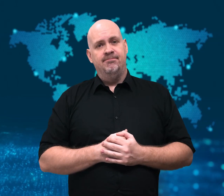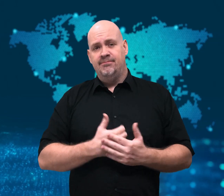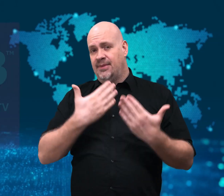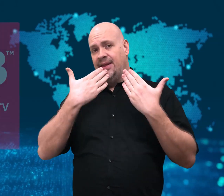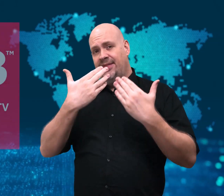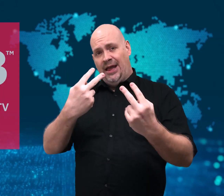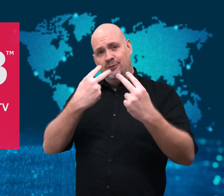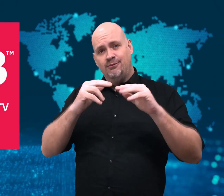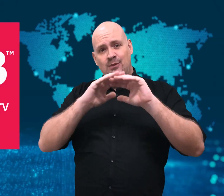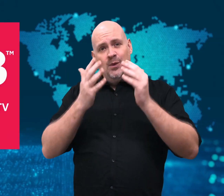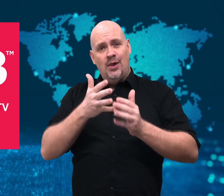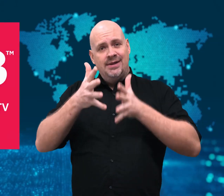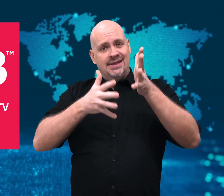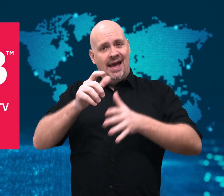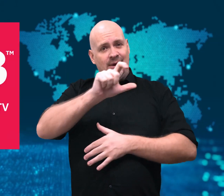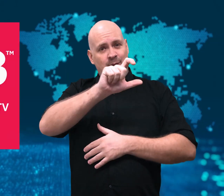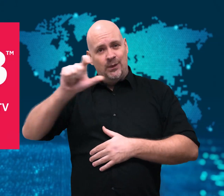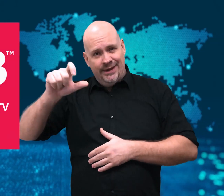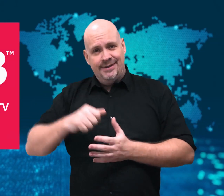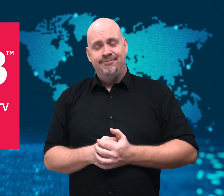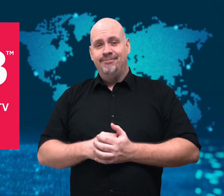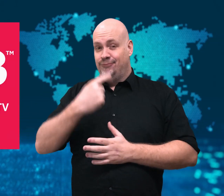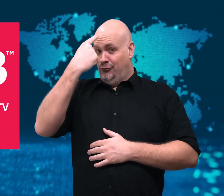Thank you for watching WorldSign Week.